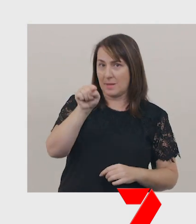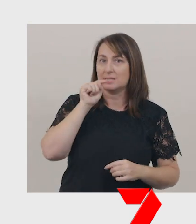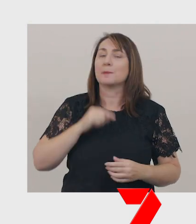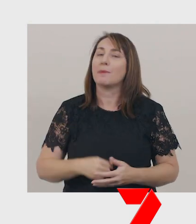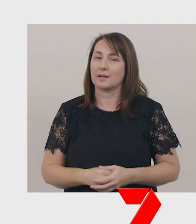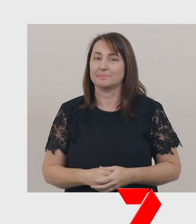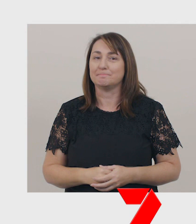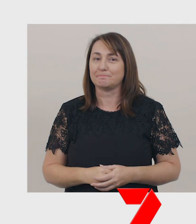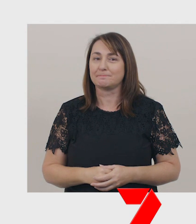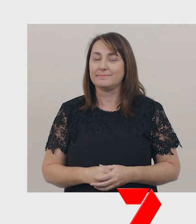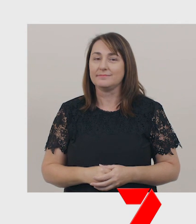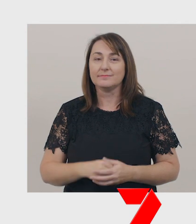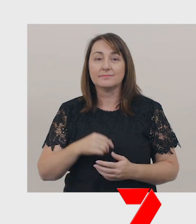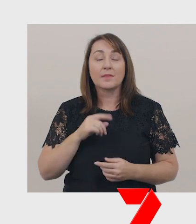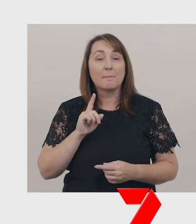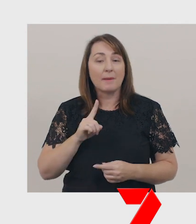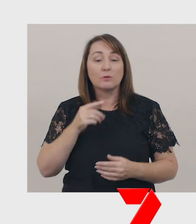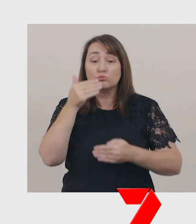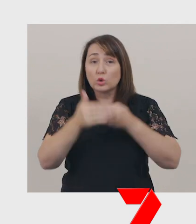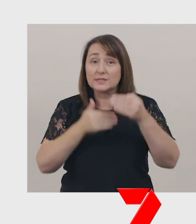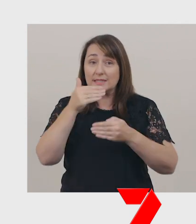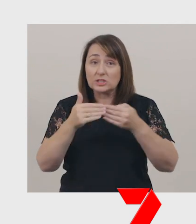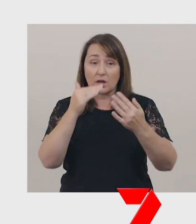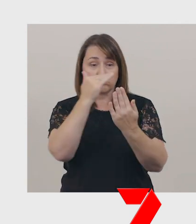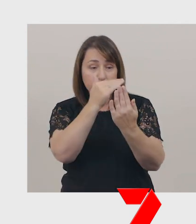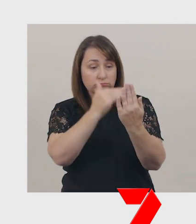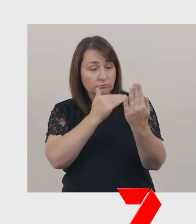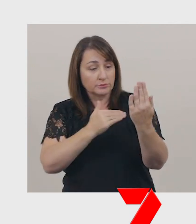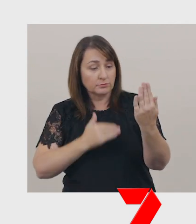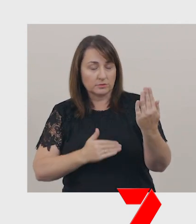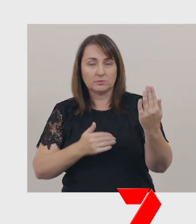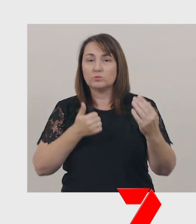But, for a procedure, we need to use command sentences.